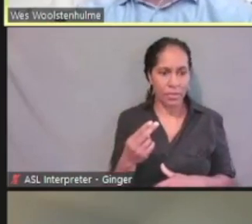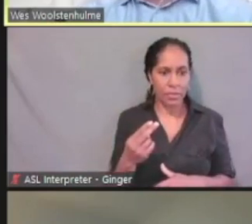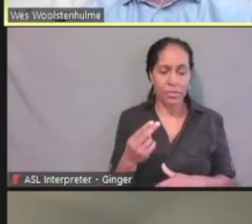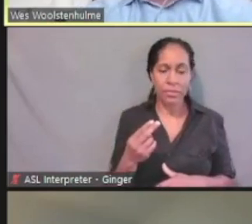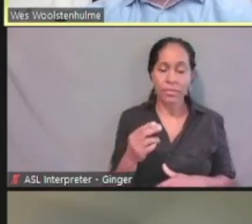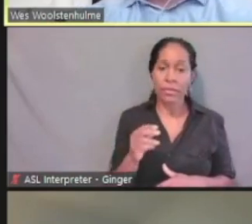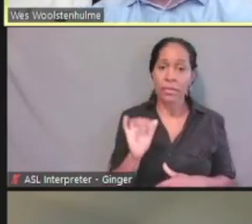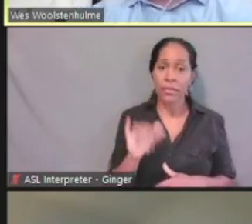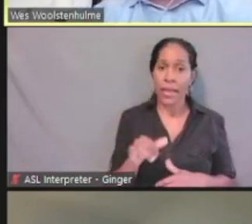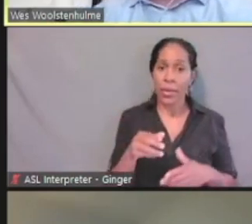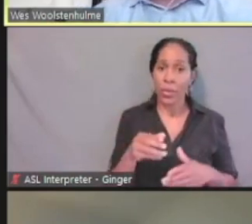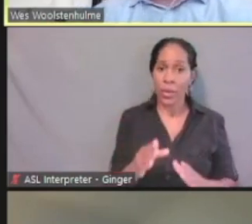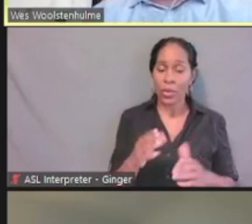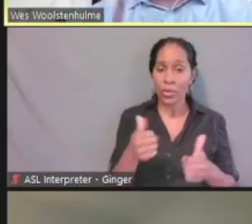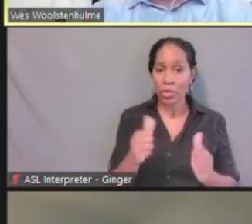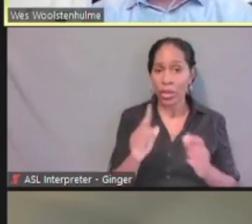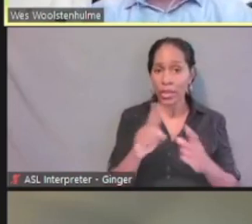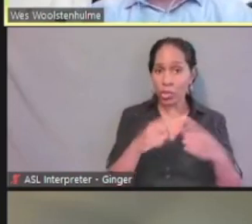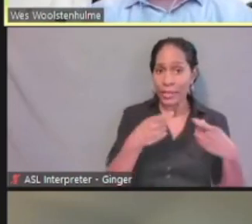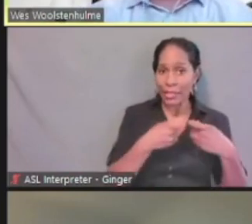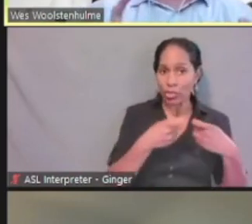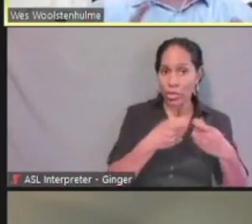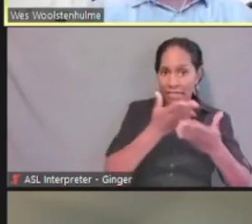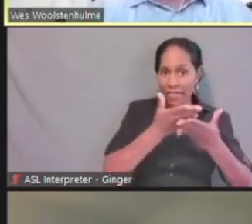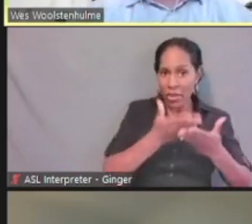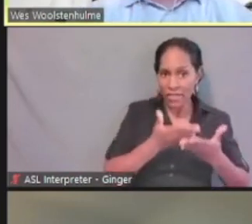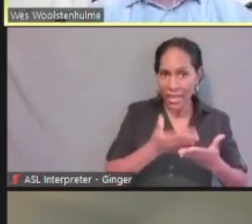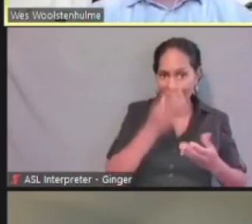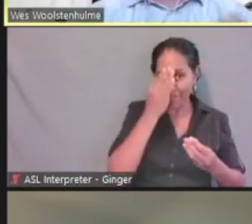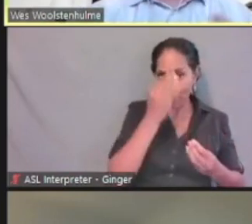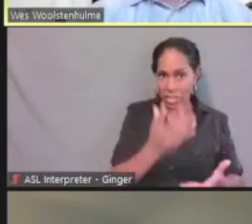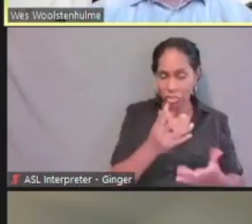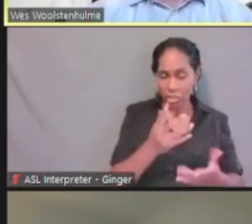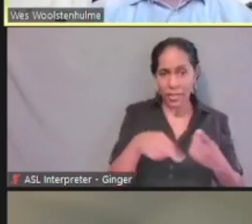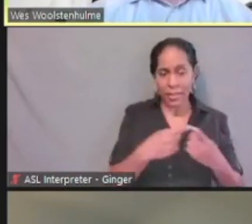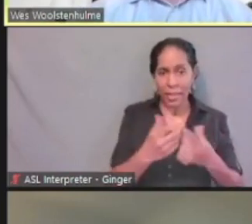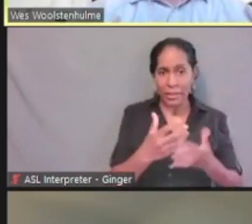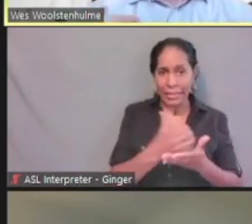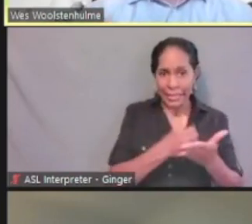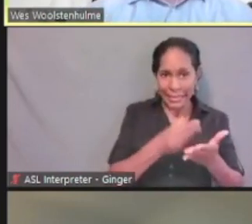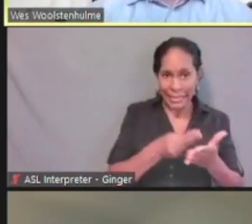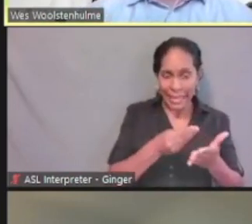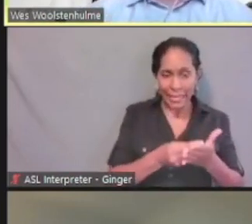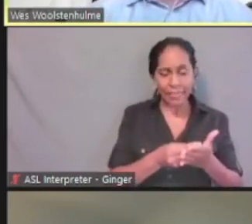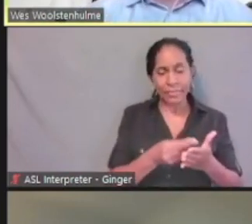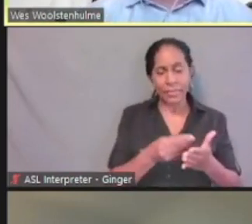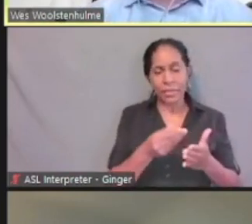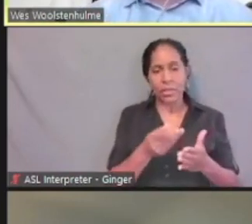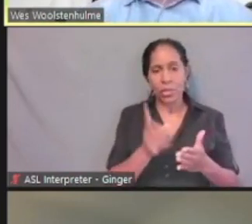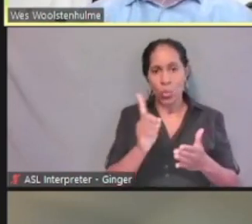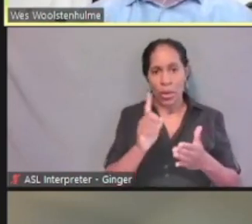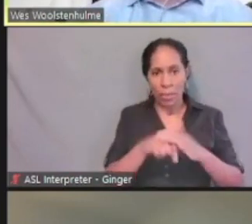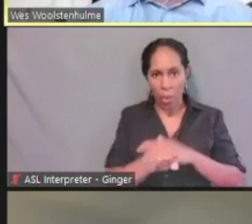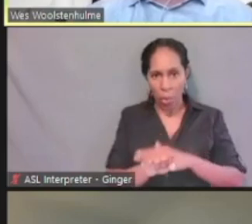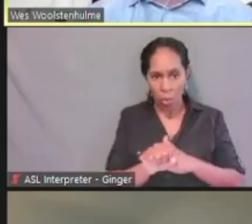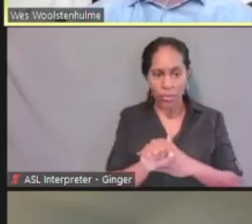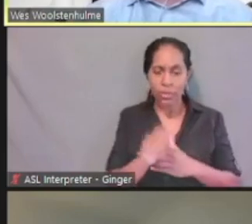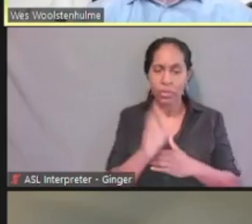the information regarding her income, her citizenship, we will get back positive responses